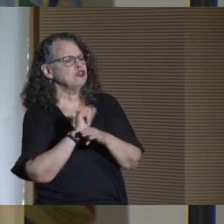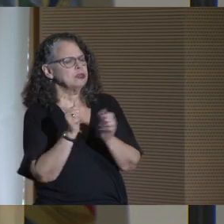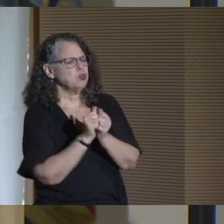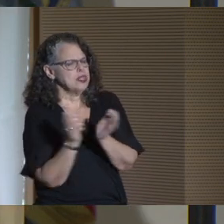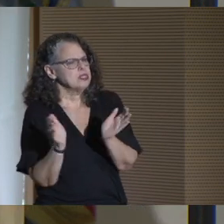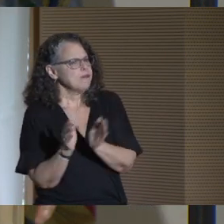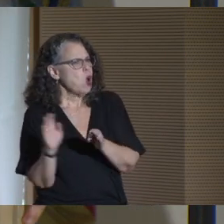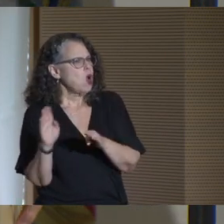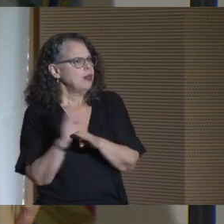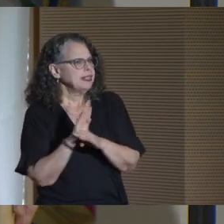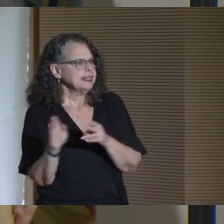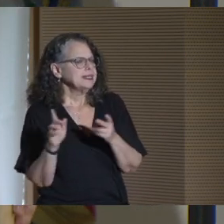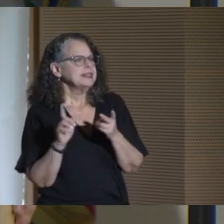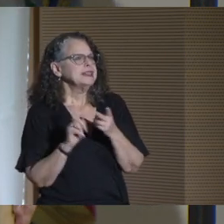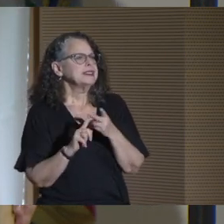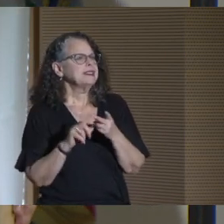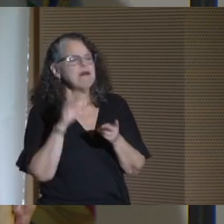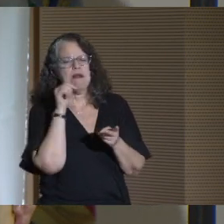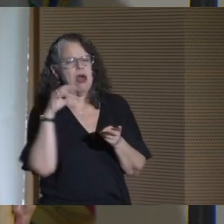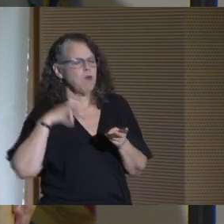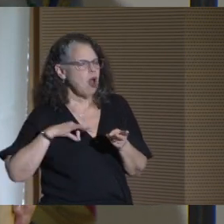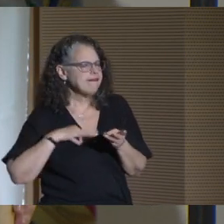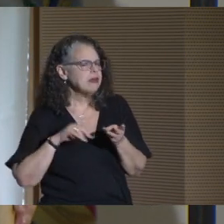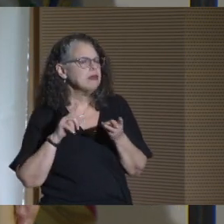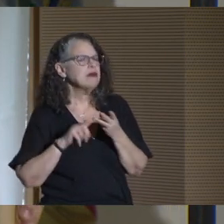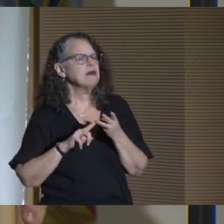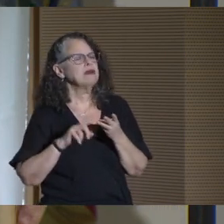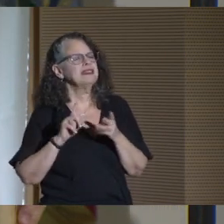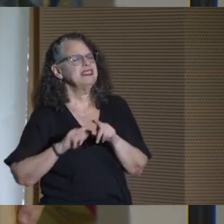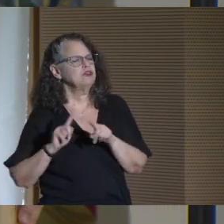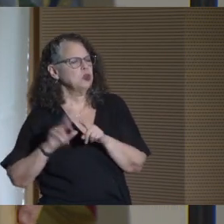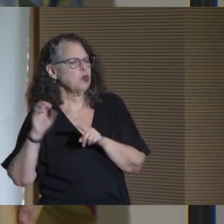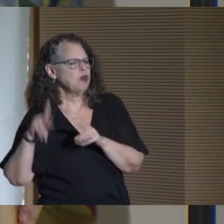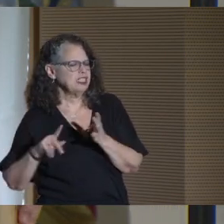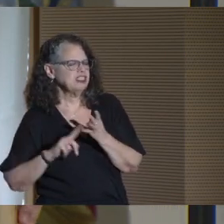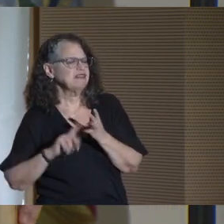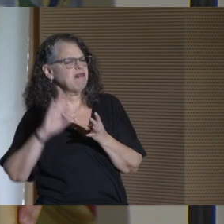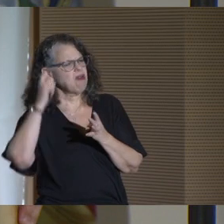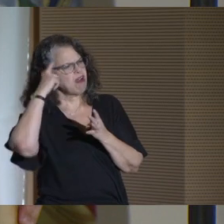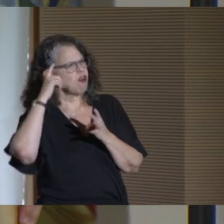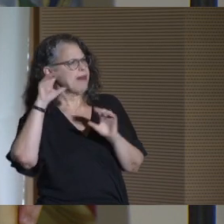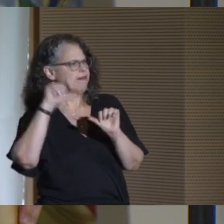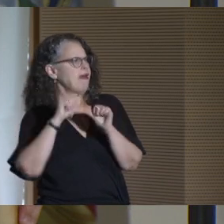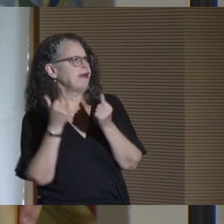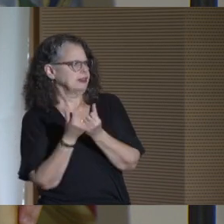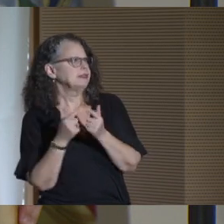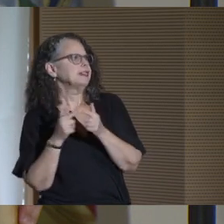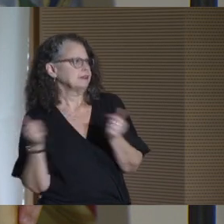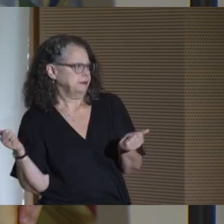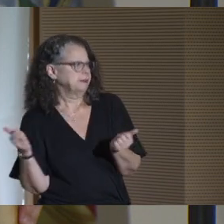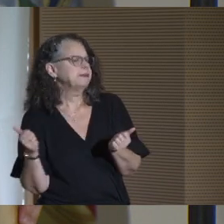in small businesses, tech startups, nonprofits, corporations, and government agencies.